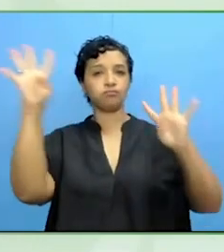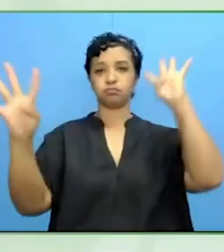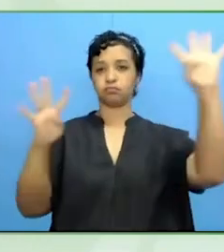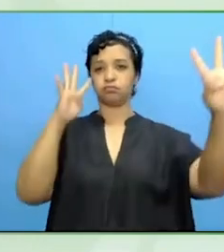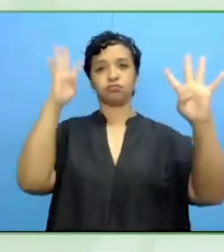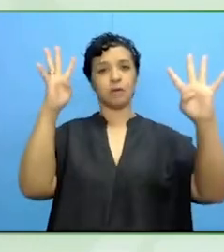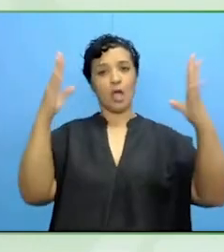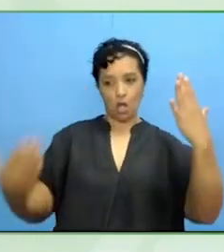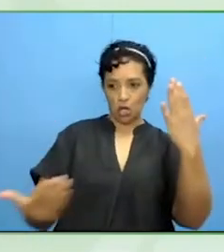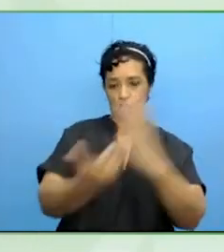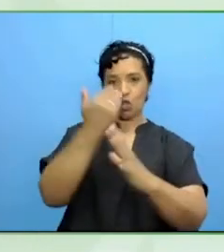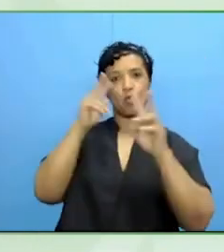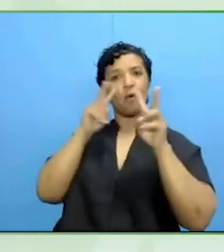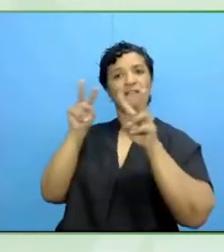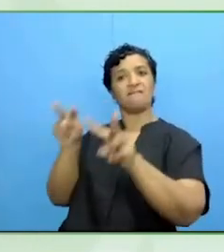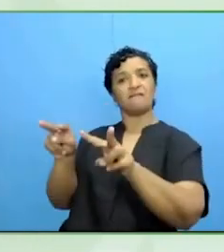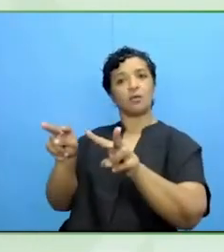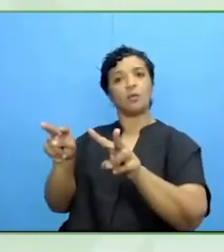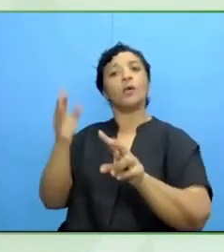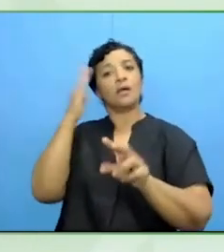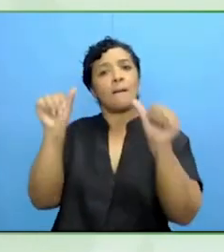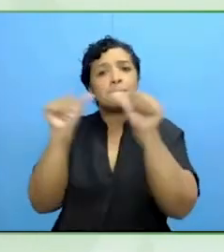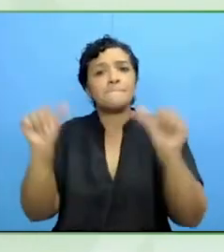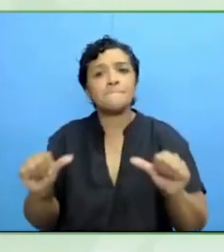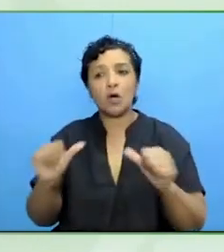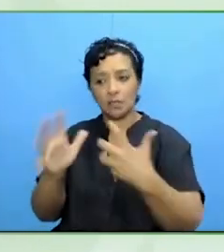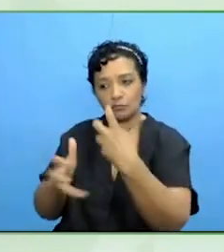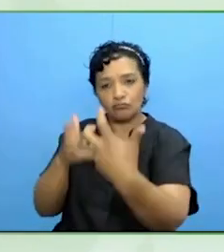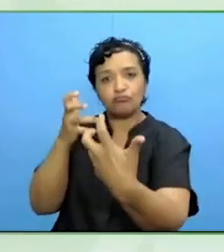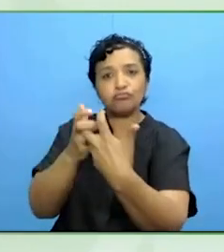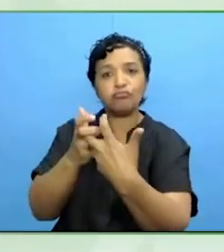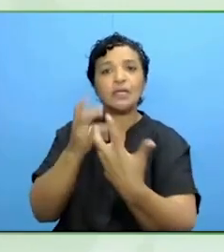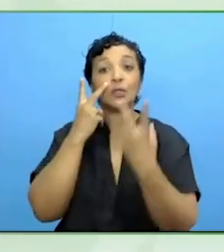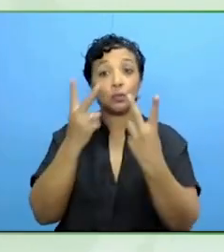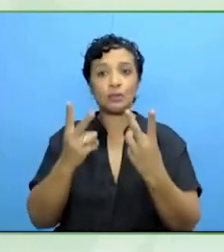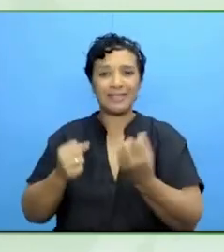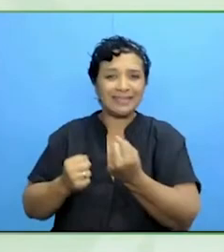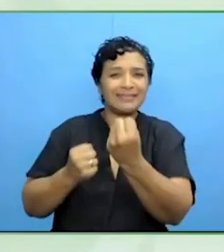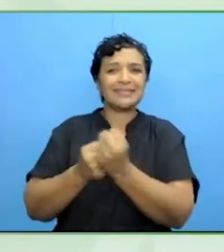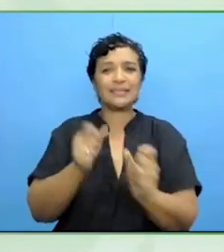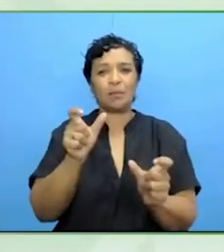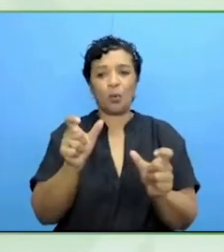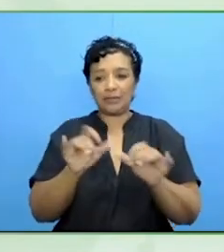steering power of support systems back to the people and they want and need the support.